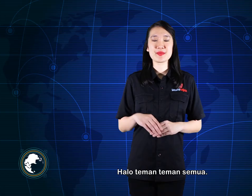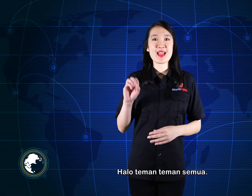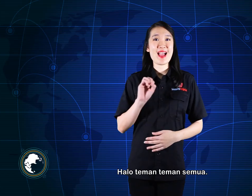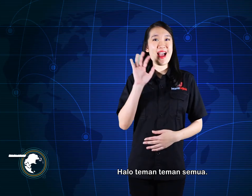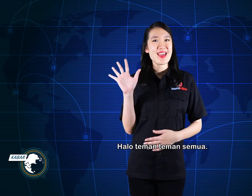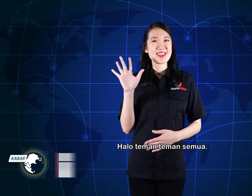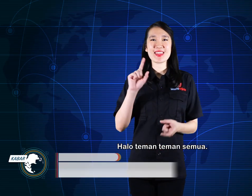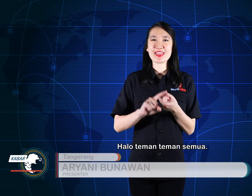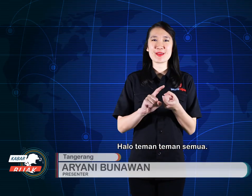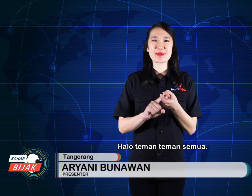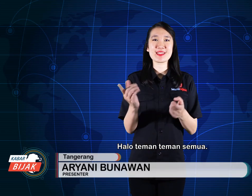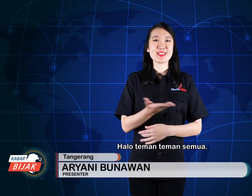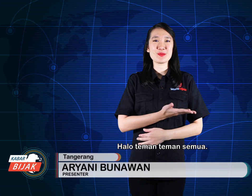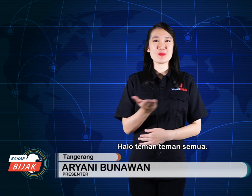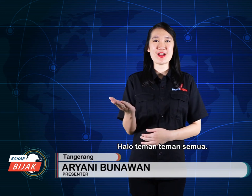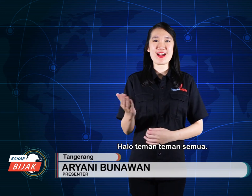Hello my friends.